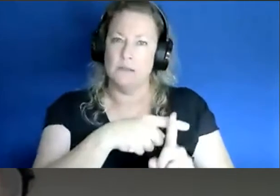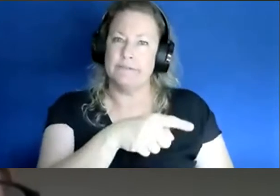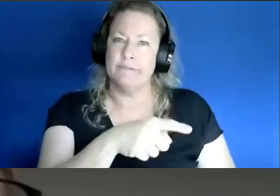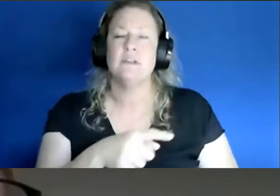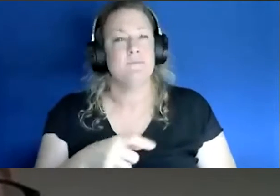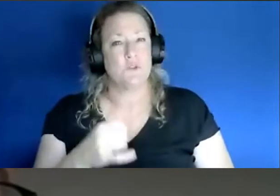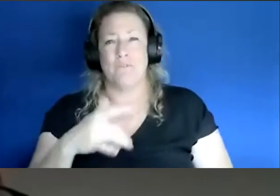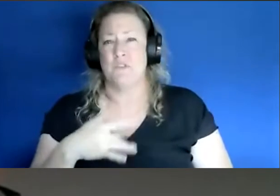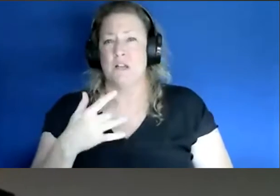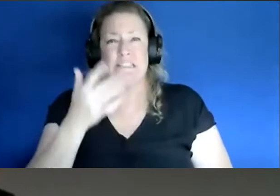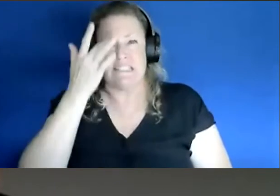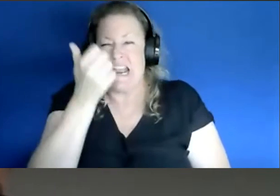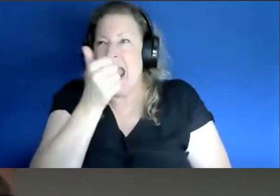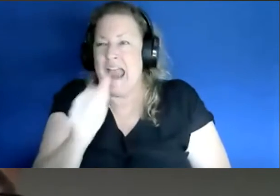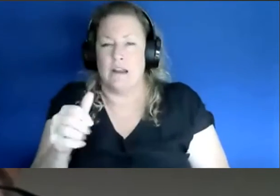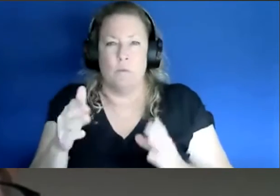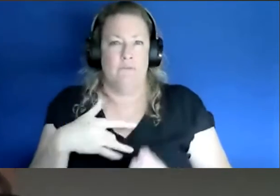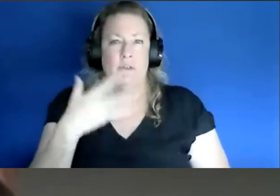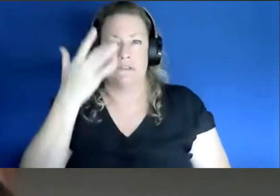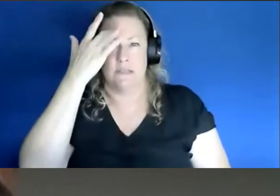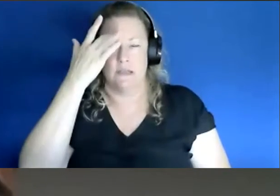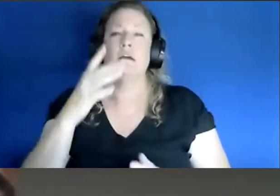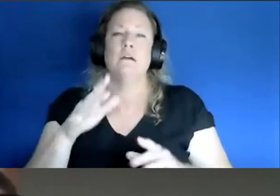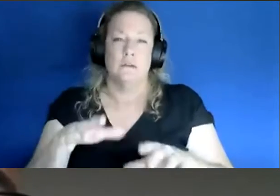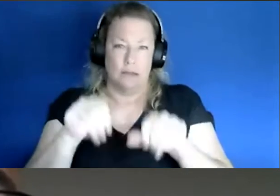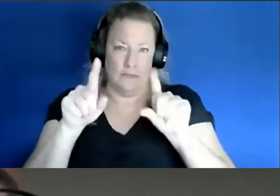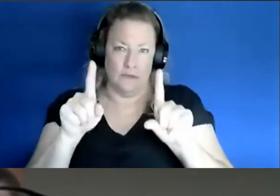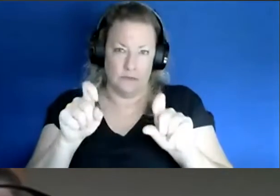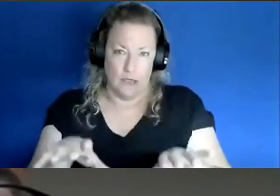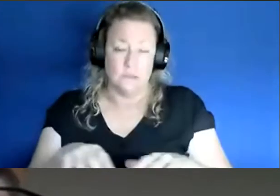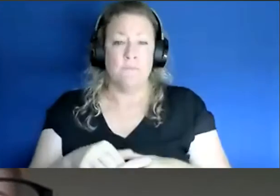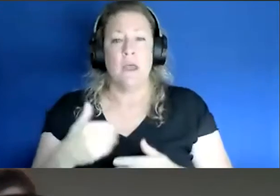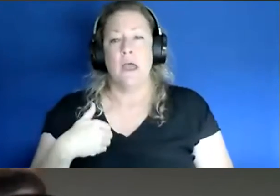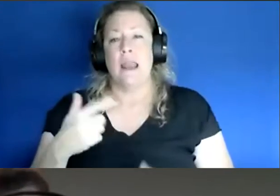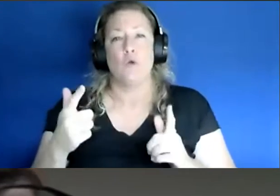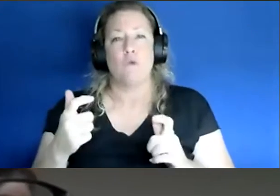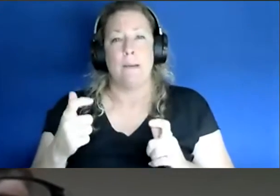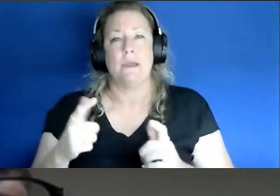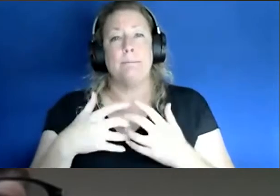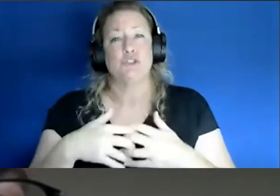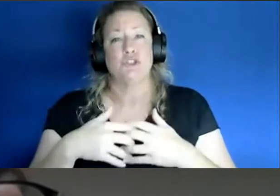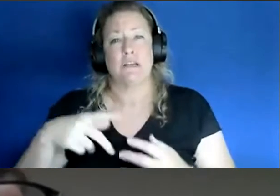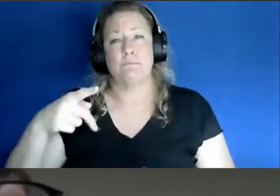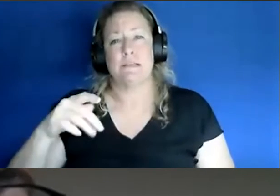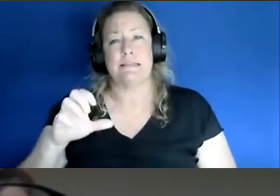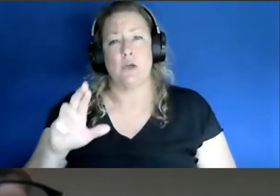tested and we actually have a rapid COVID machine it's a PCR, you know, not all rapid testing is